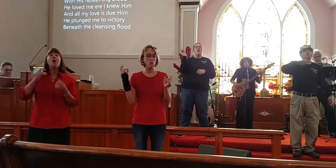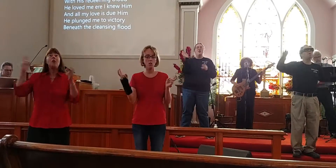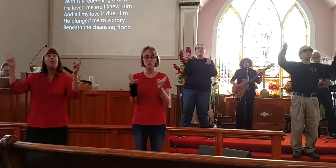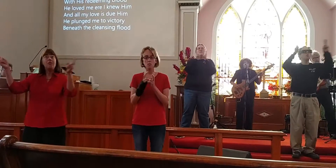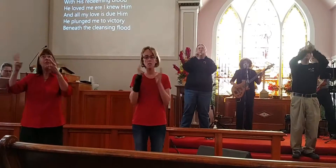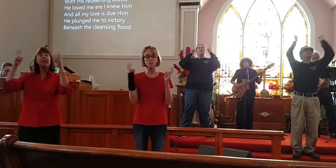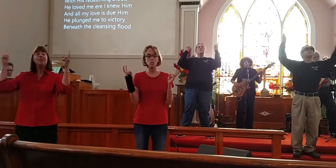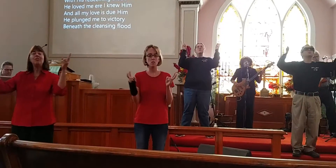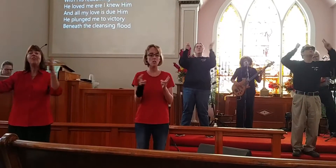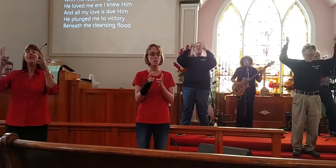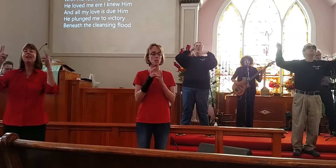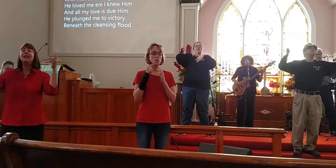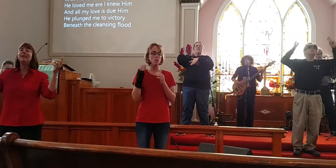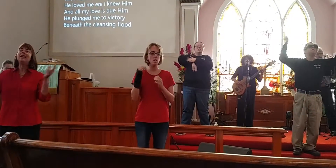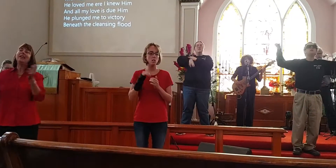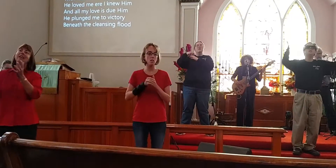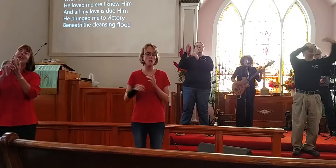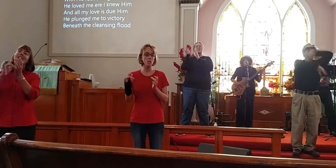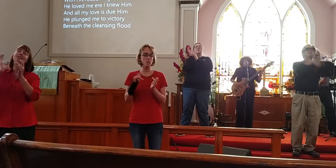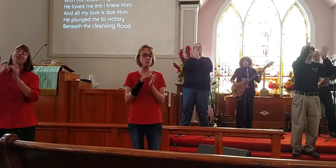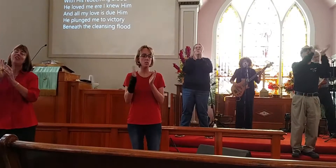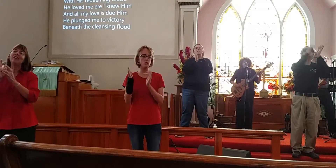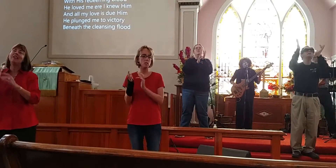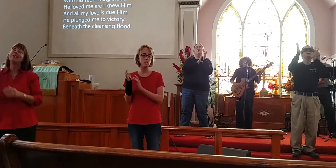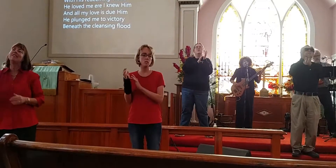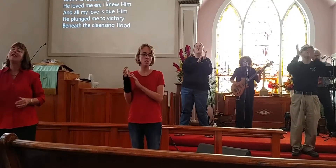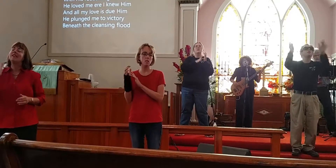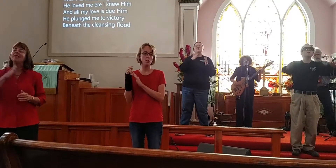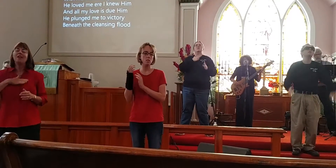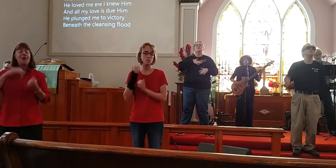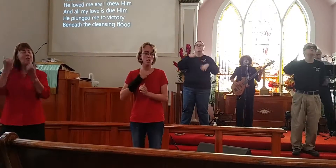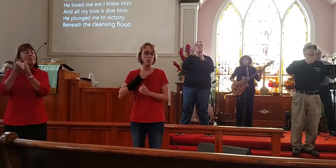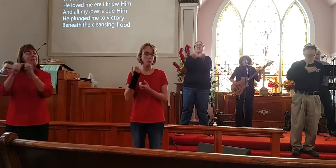O victory in Jesus